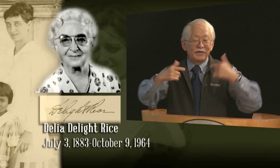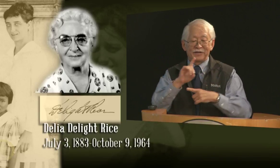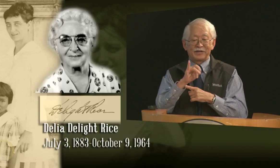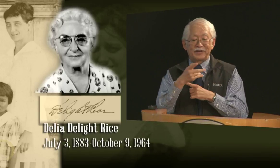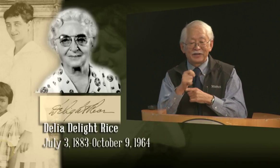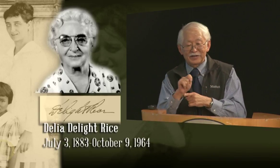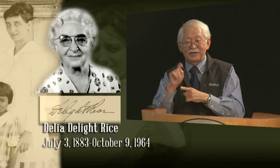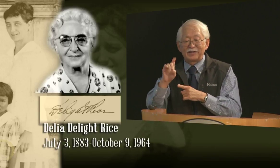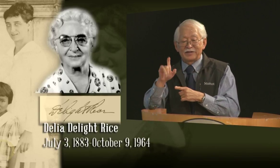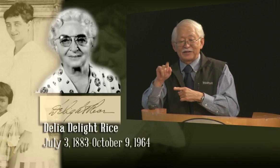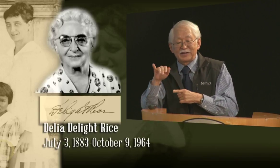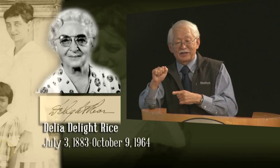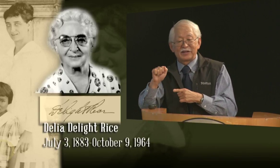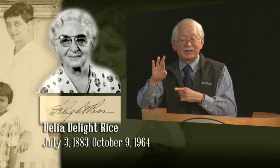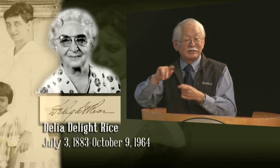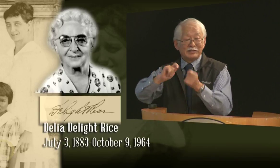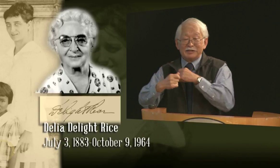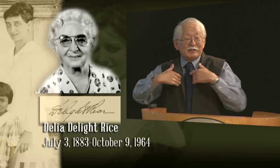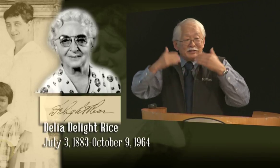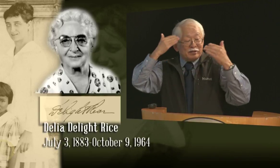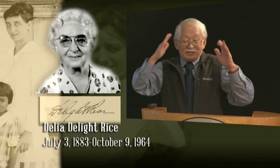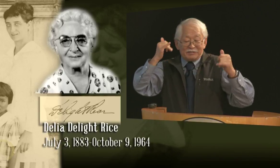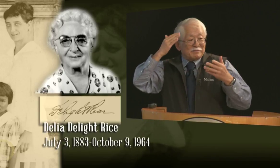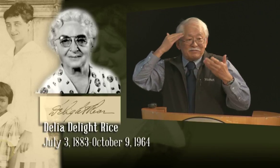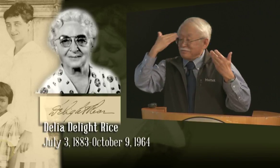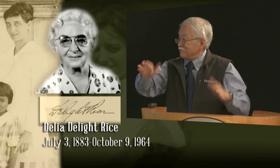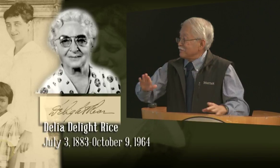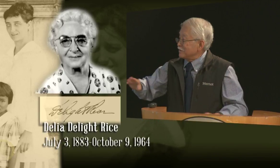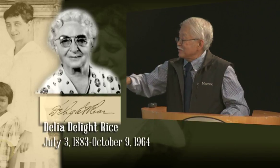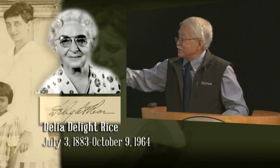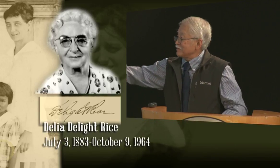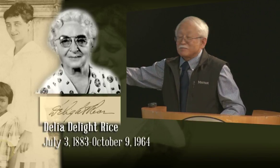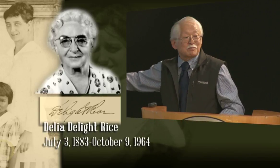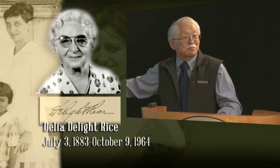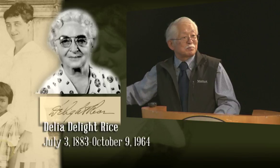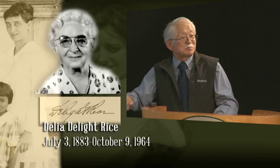but she actually changed, somehow, to just Delight Rice,